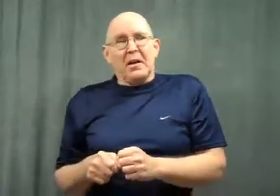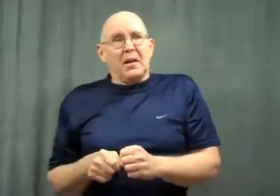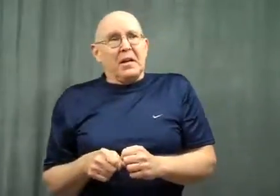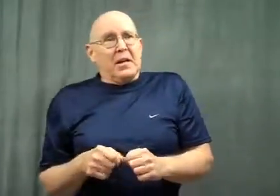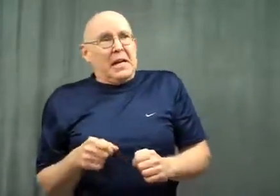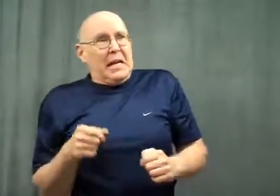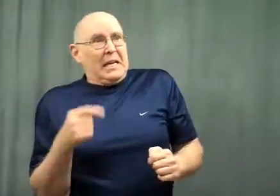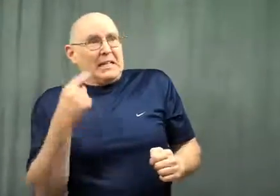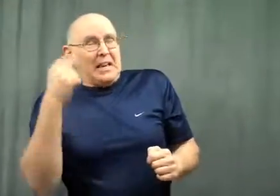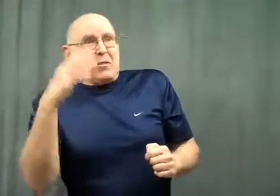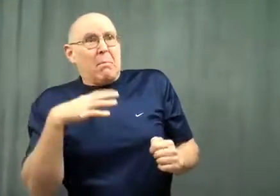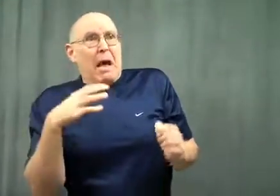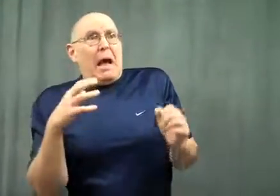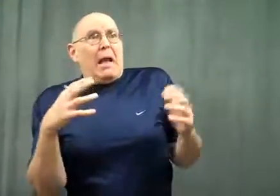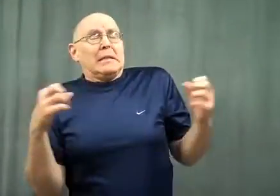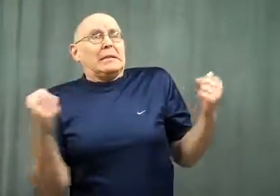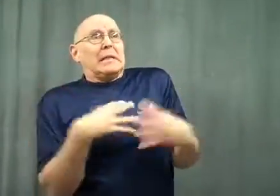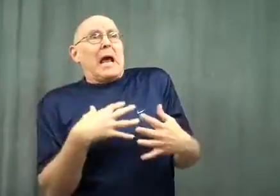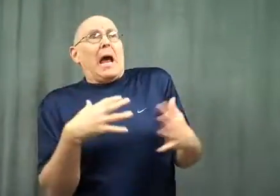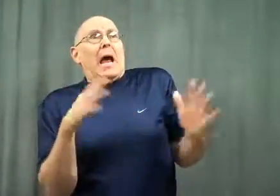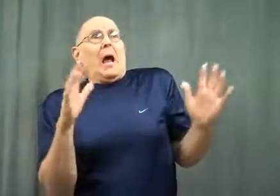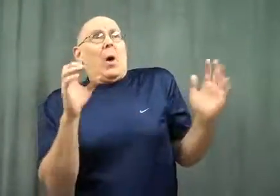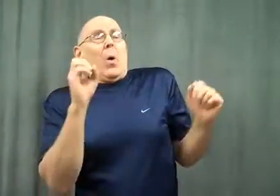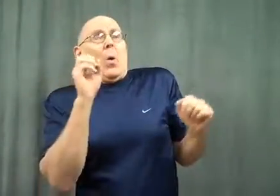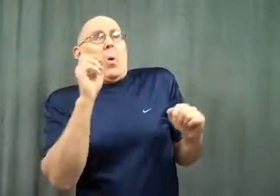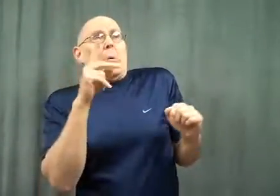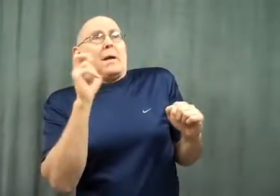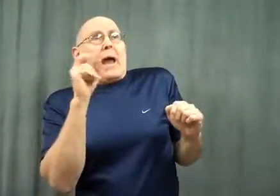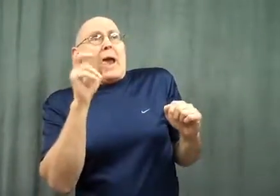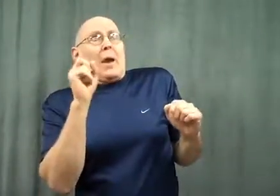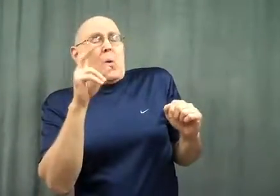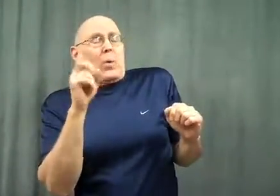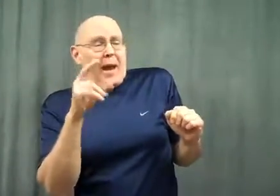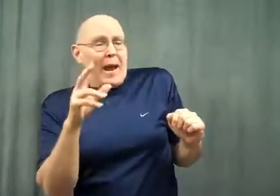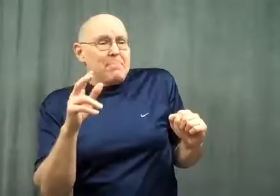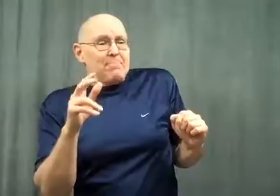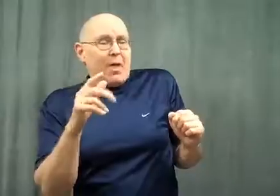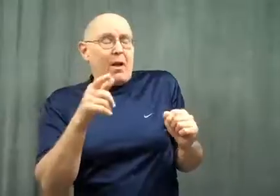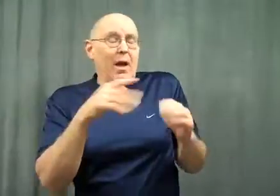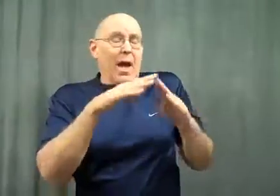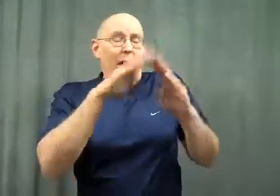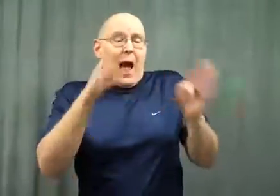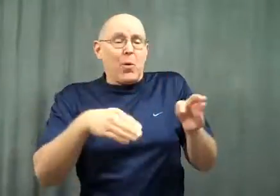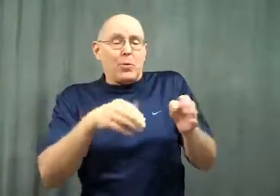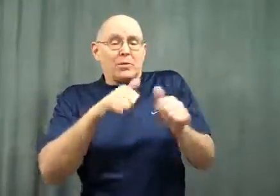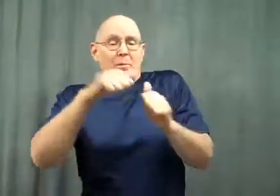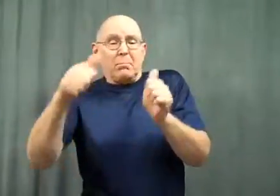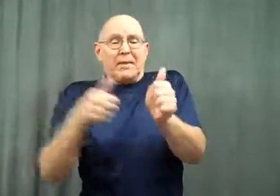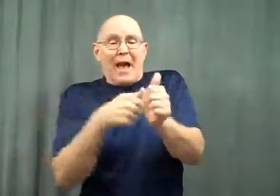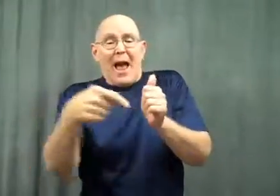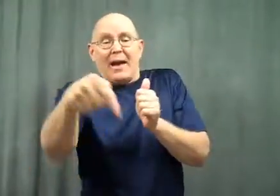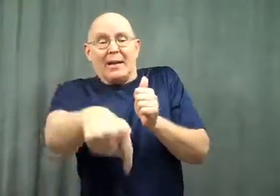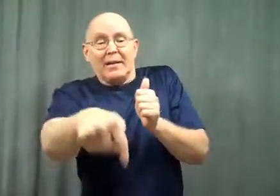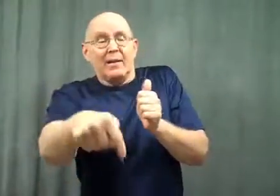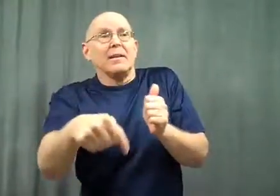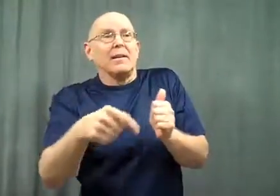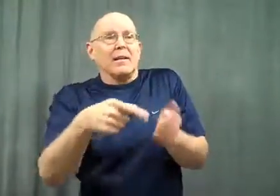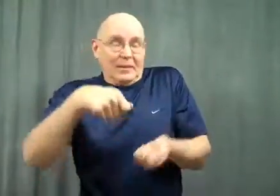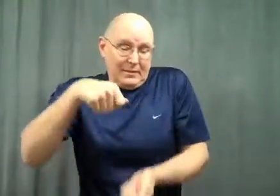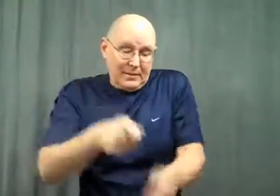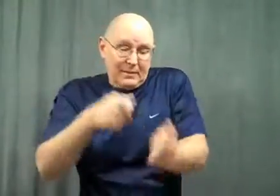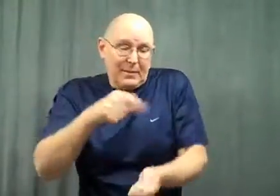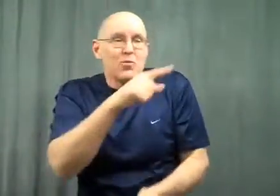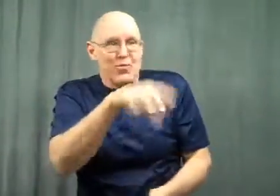The deaf man got scared and said, “Ok ok... if you dig behind my house,